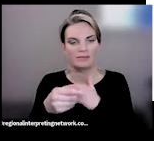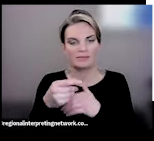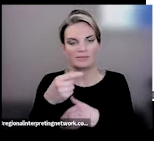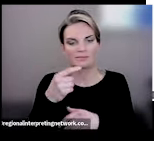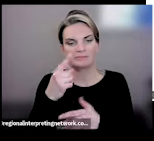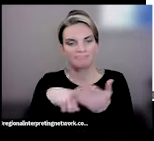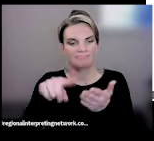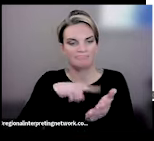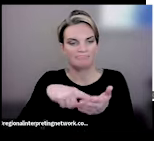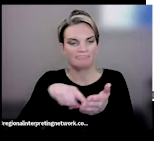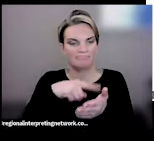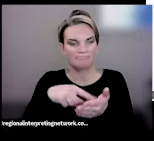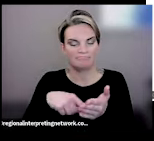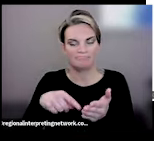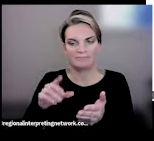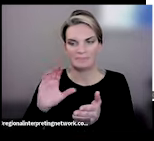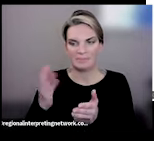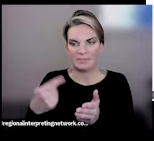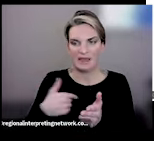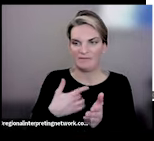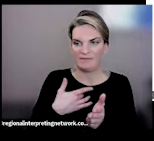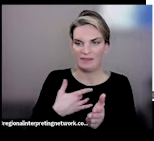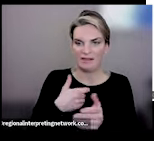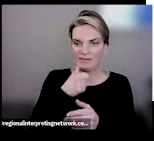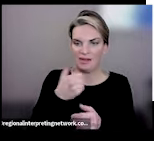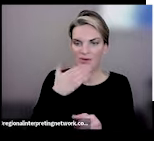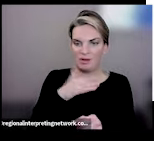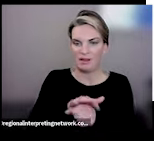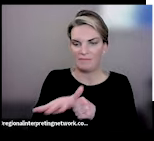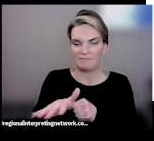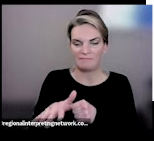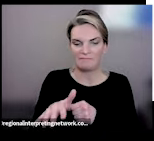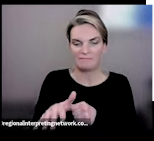like everybody has an opinion. It's really okay to approach it in such a gentle way.